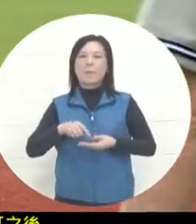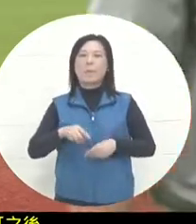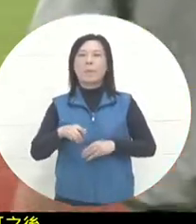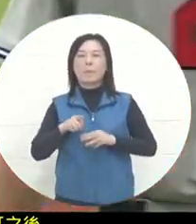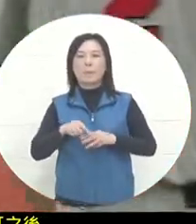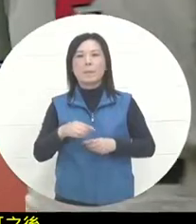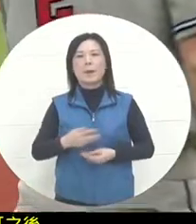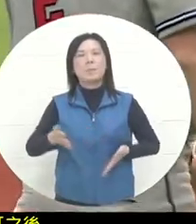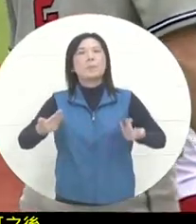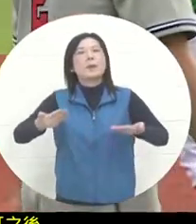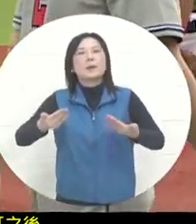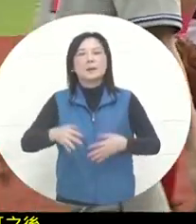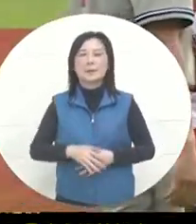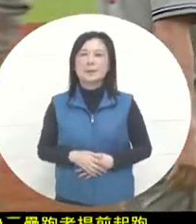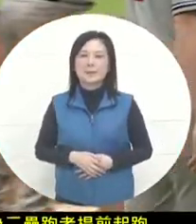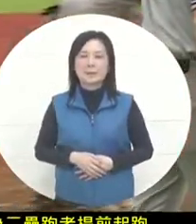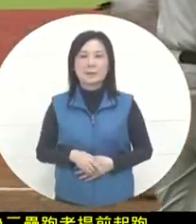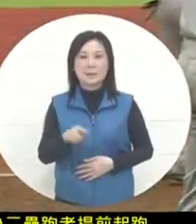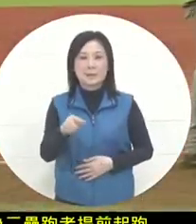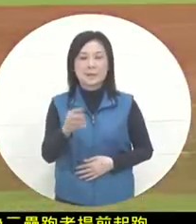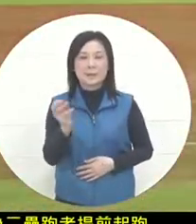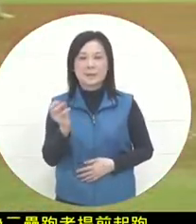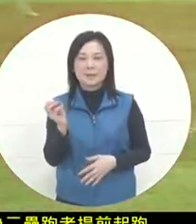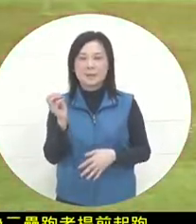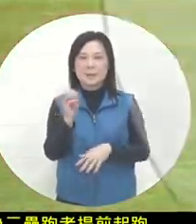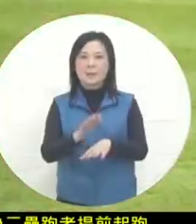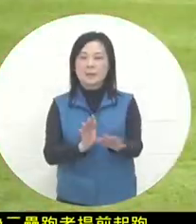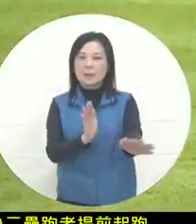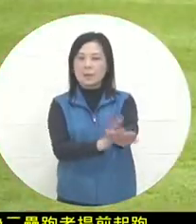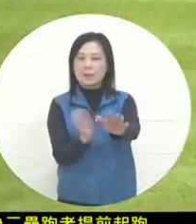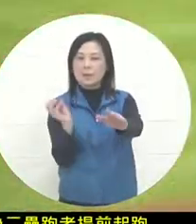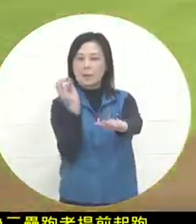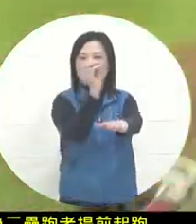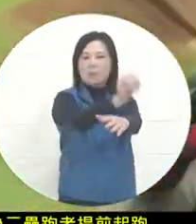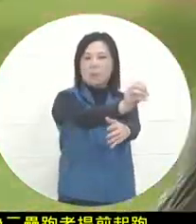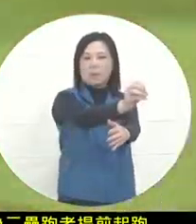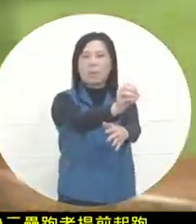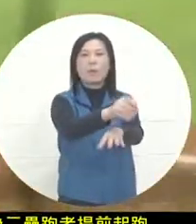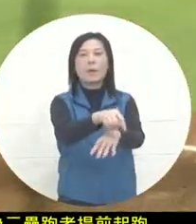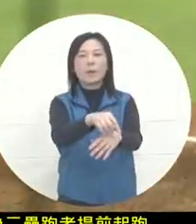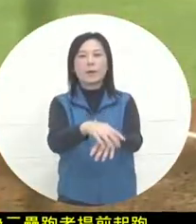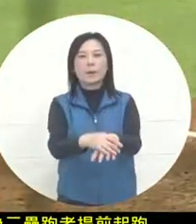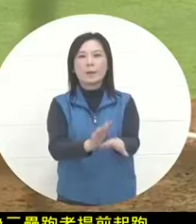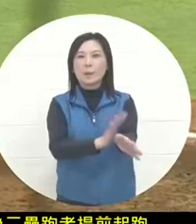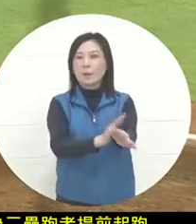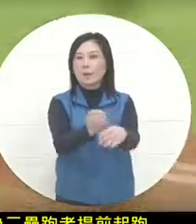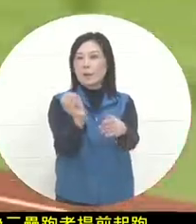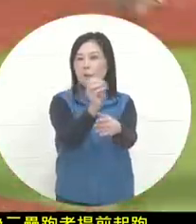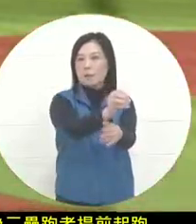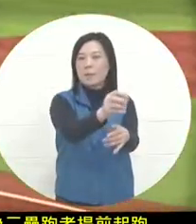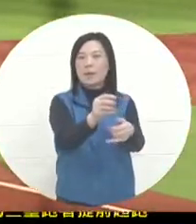run back to home plate. The left fielder moved a certain distance between the center and left fielders before picking up the ball